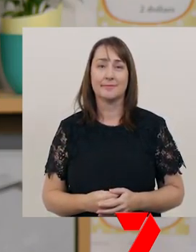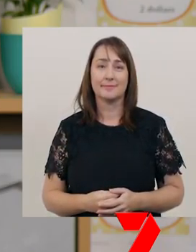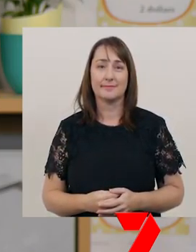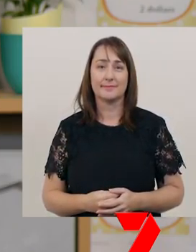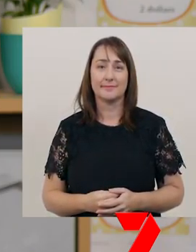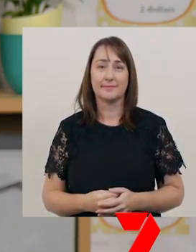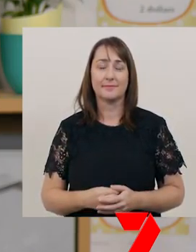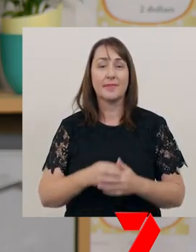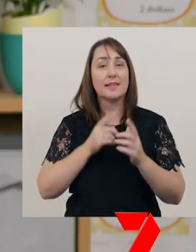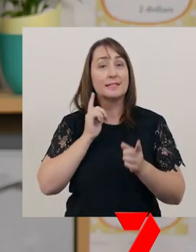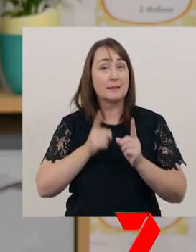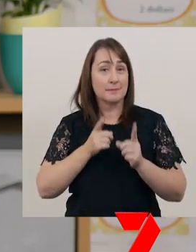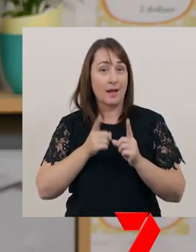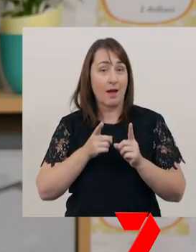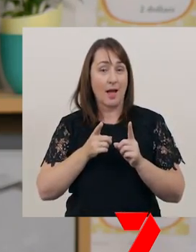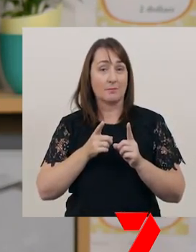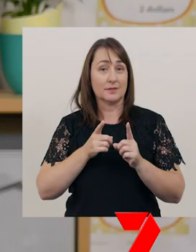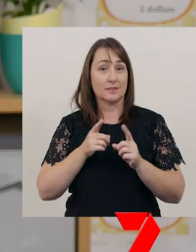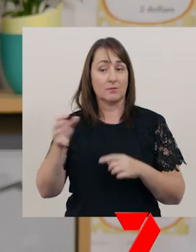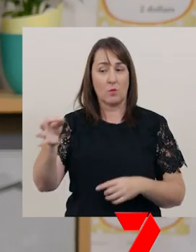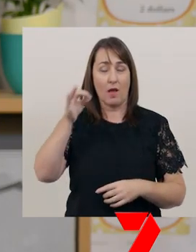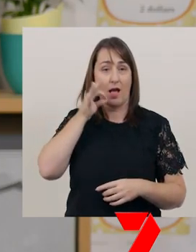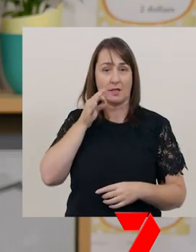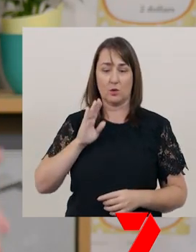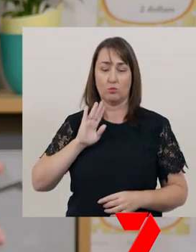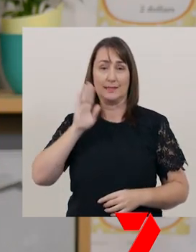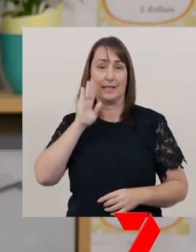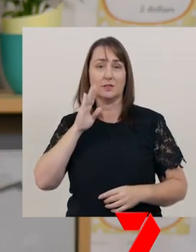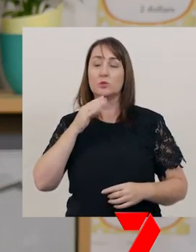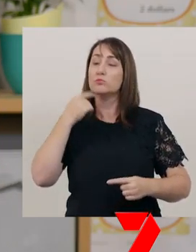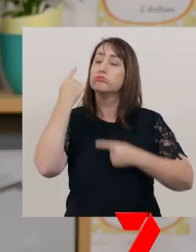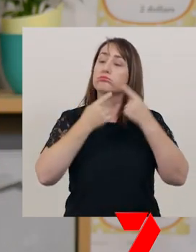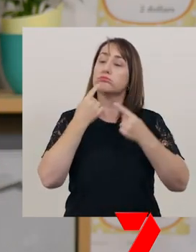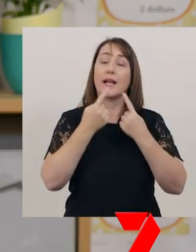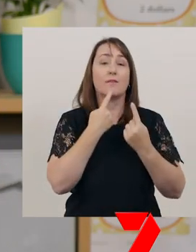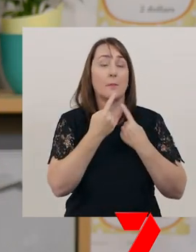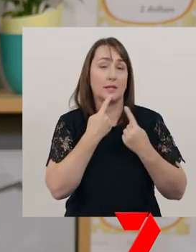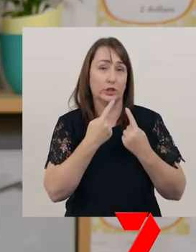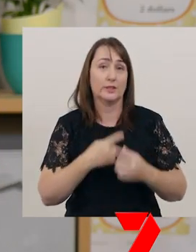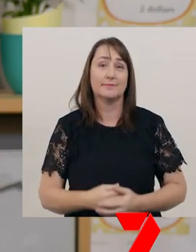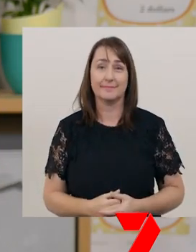Sometimes you will be asked to present, to share information.